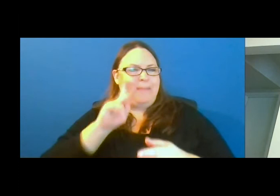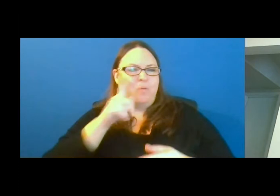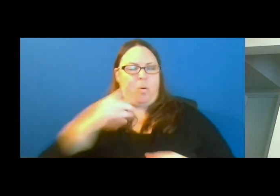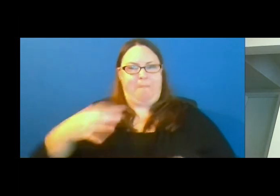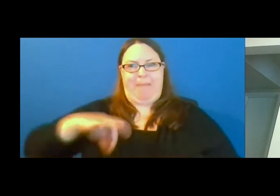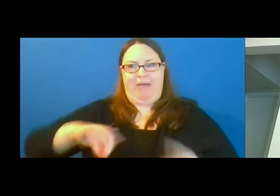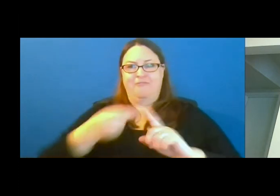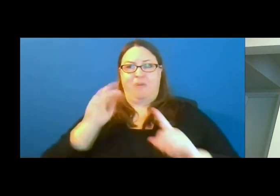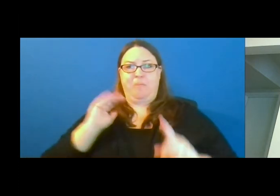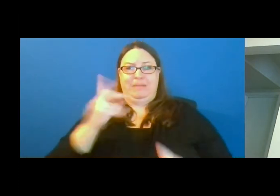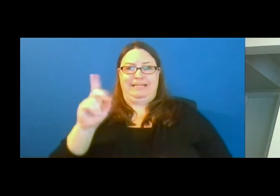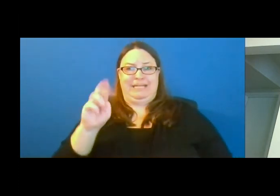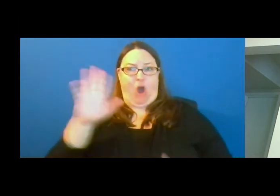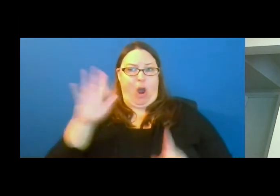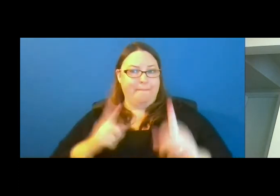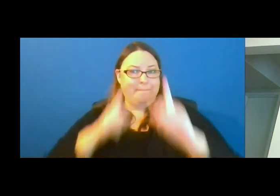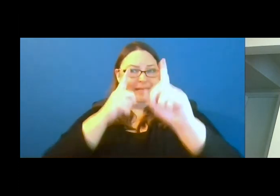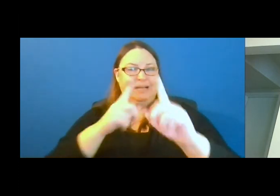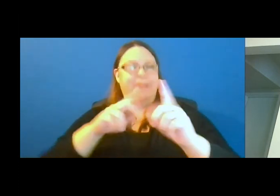the DNR are considered at all levels.